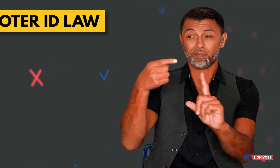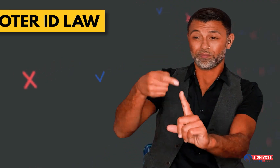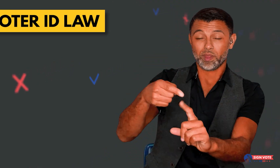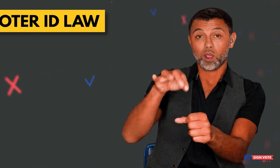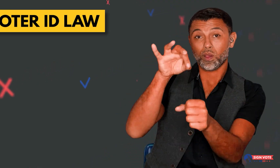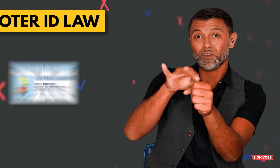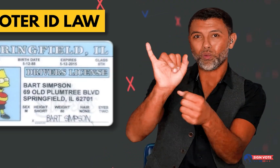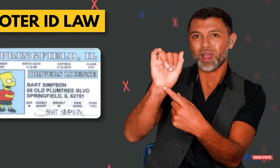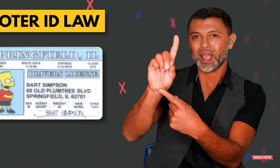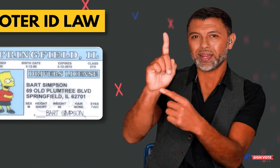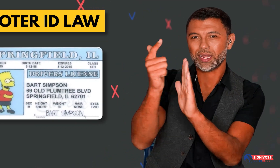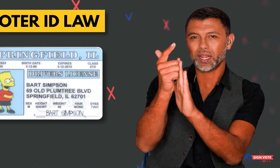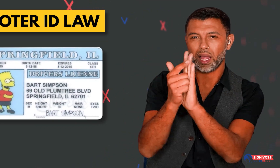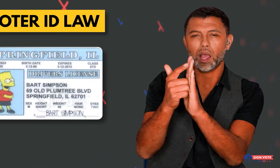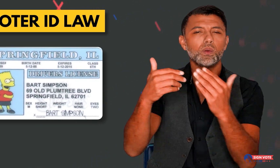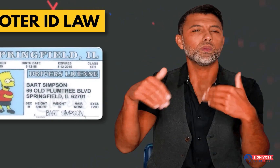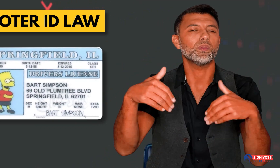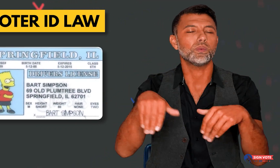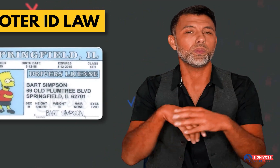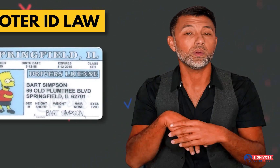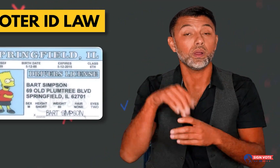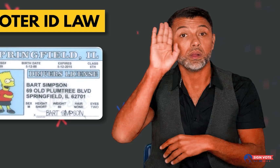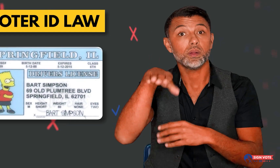Now, about Voter ID Laws.